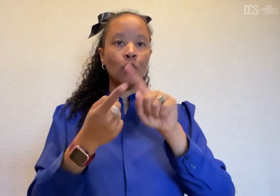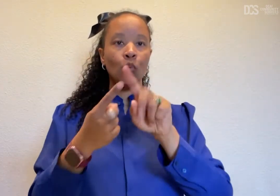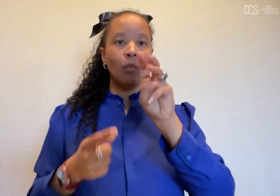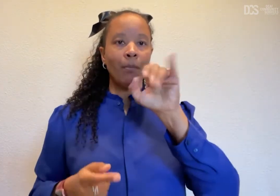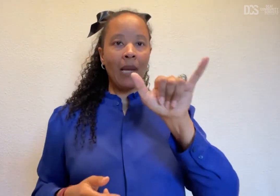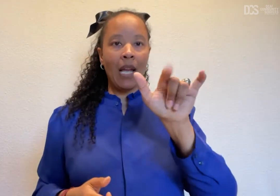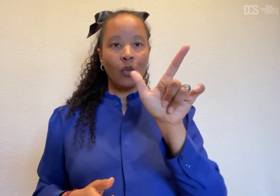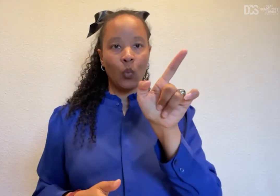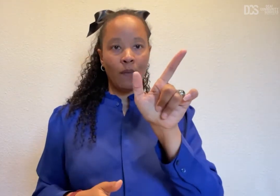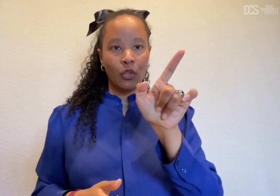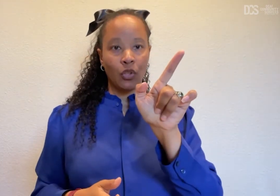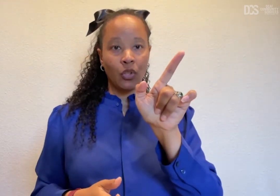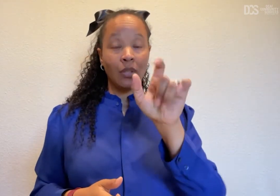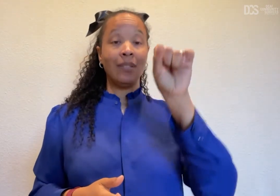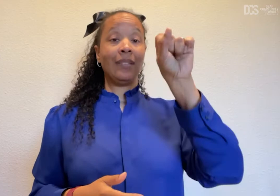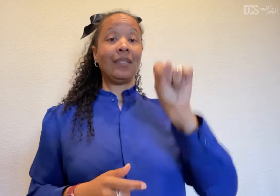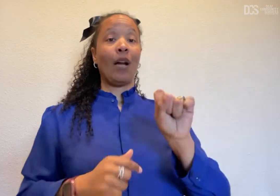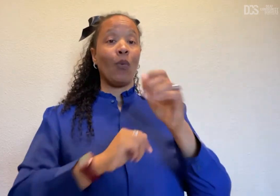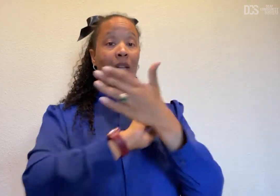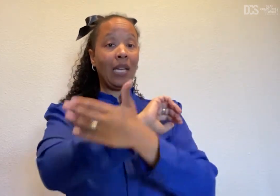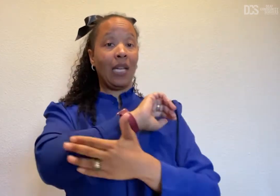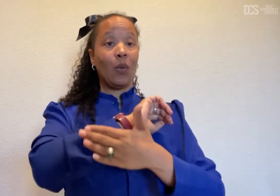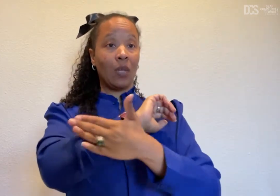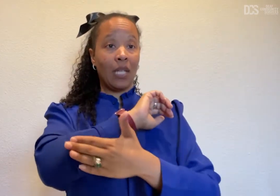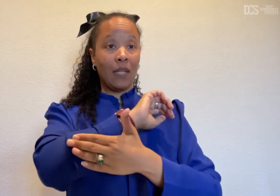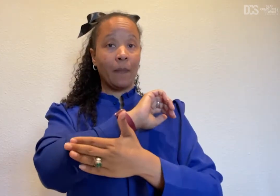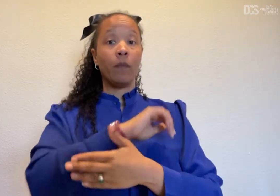and moved to May 21st for South county.